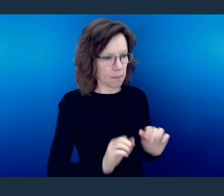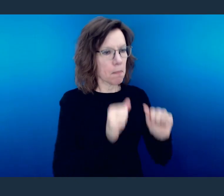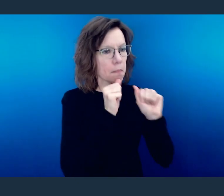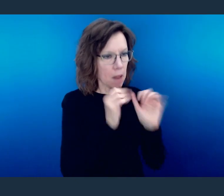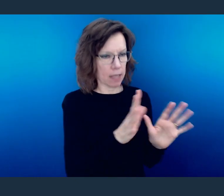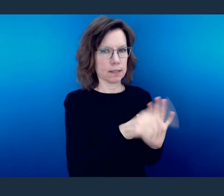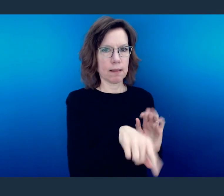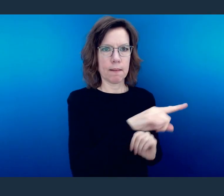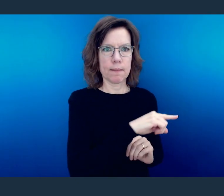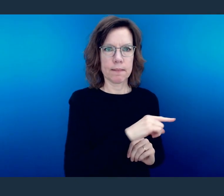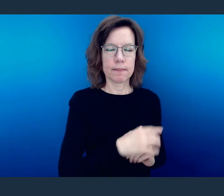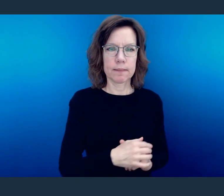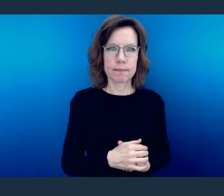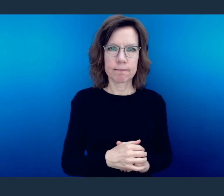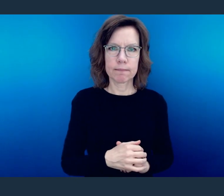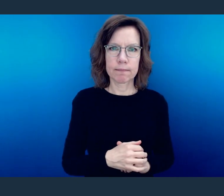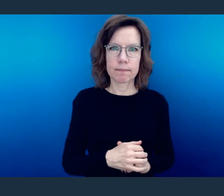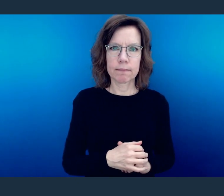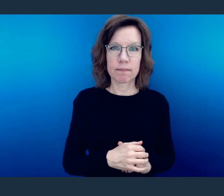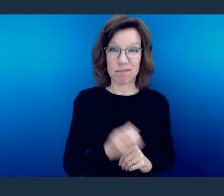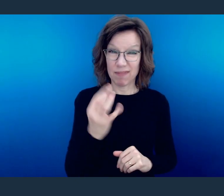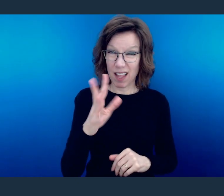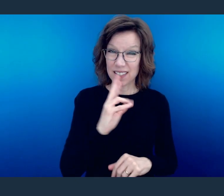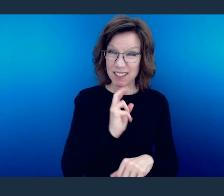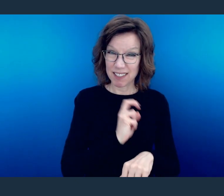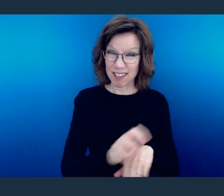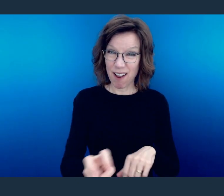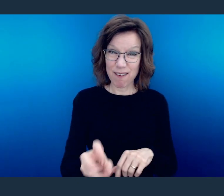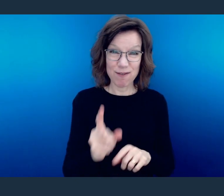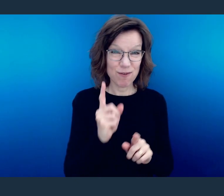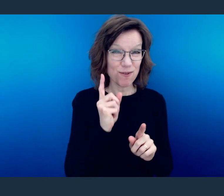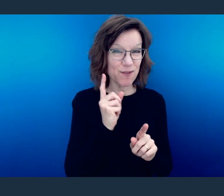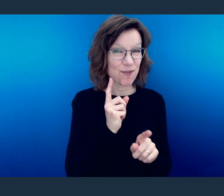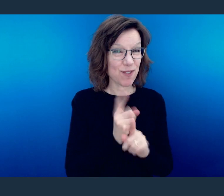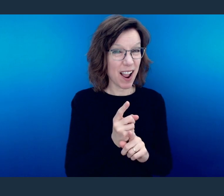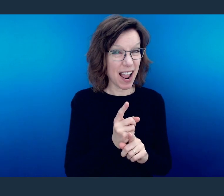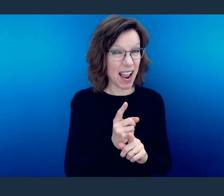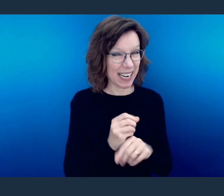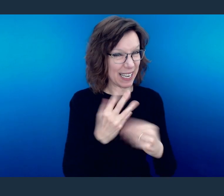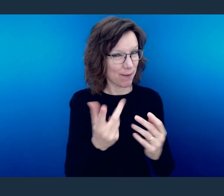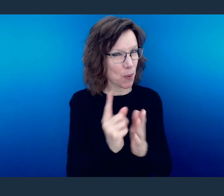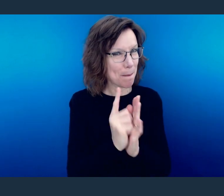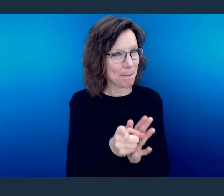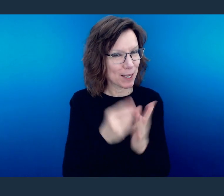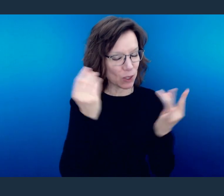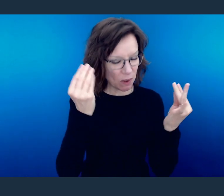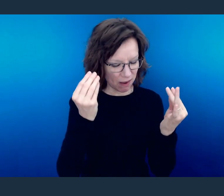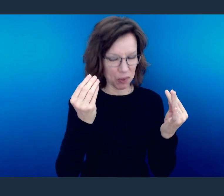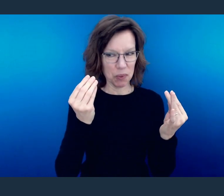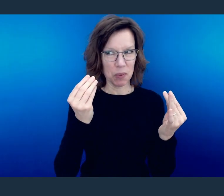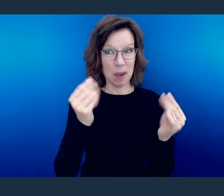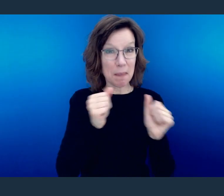I gotta give you a minute to swallow that one because it's a hard one that can only